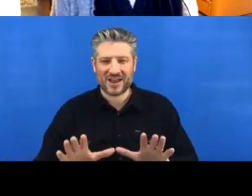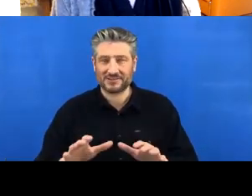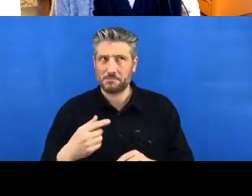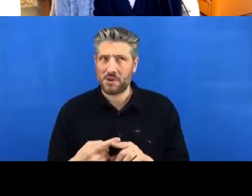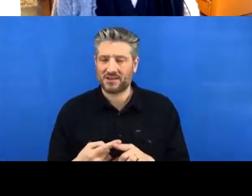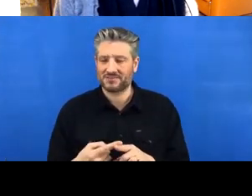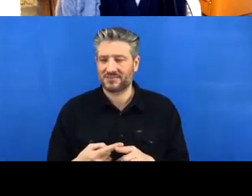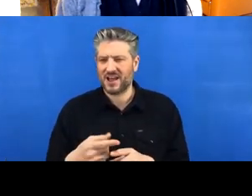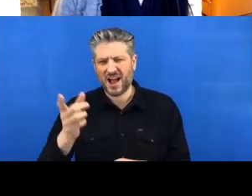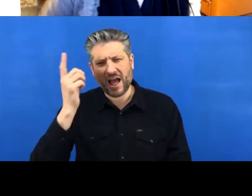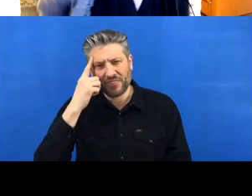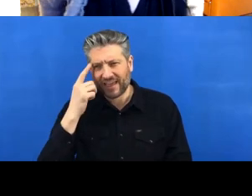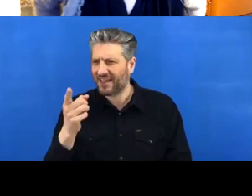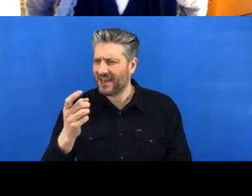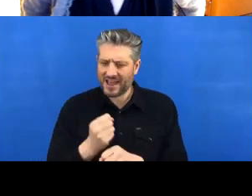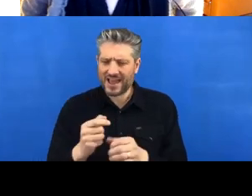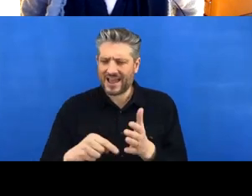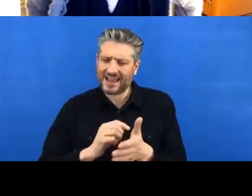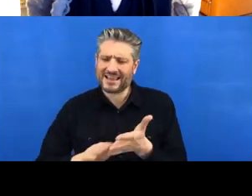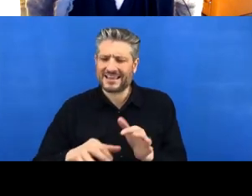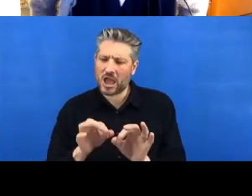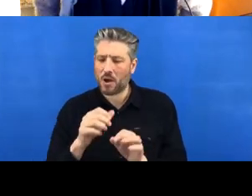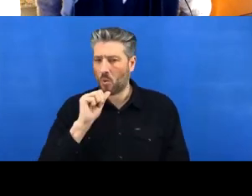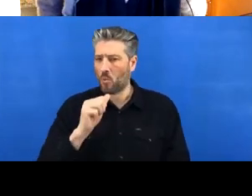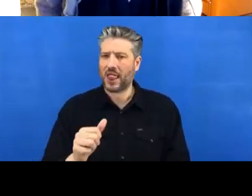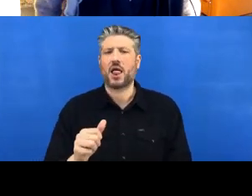You did your first pull request’, if it's your first time.